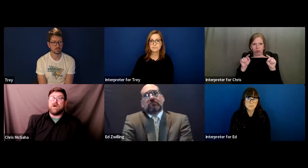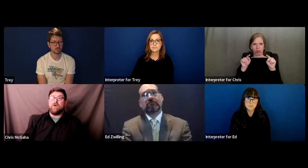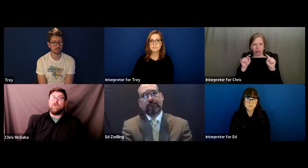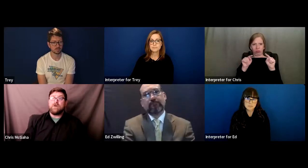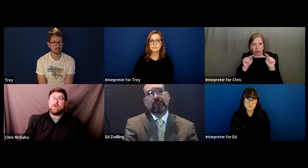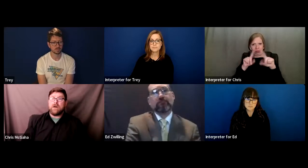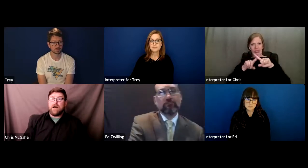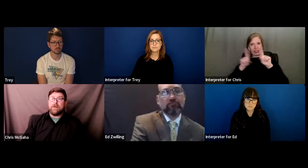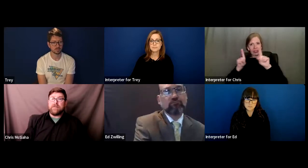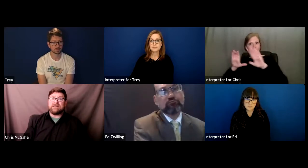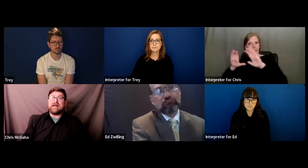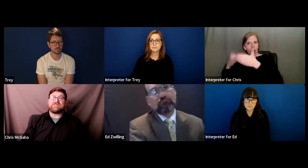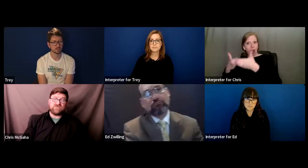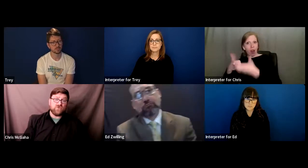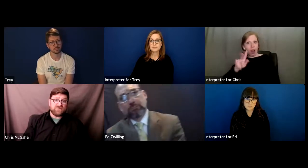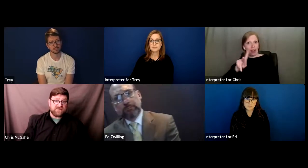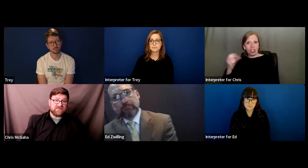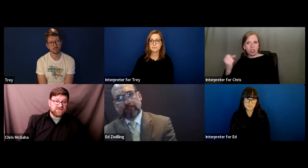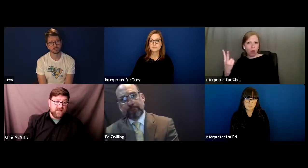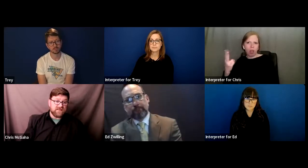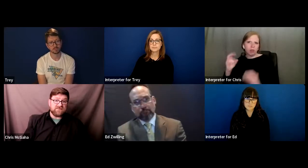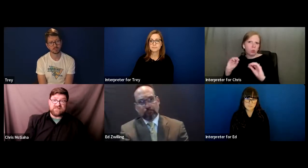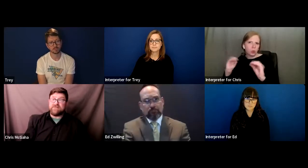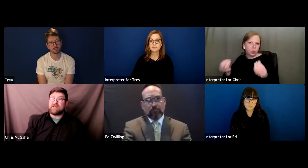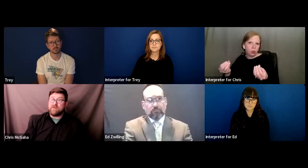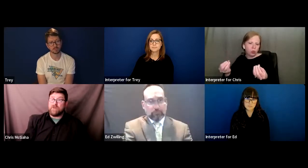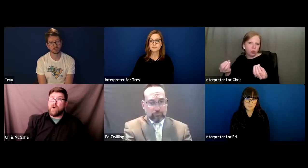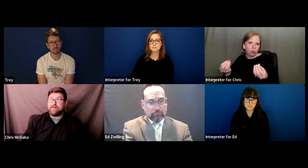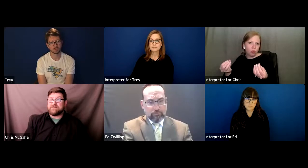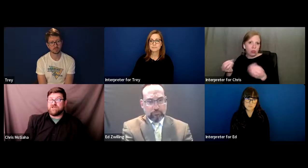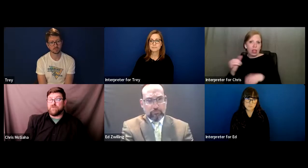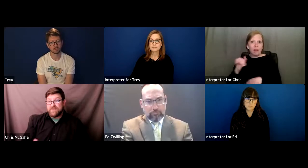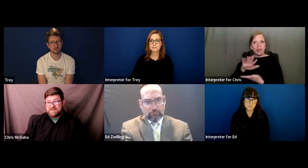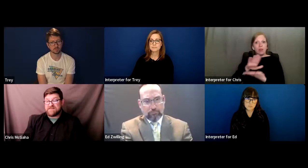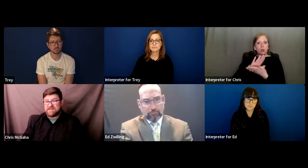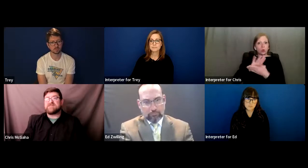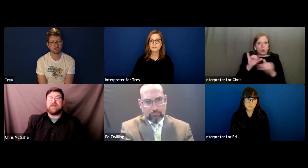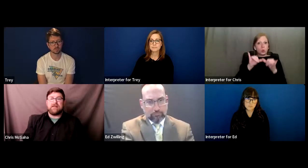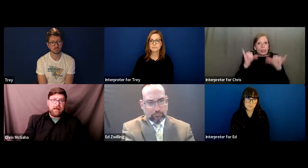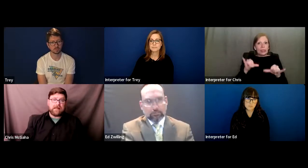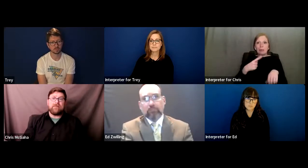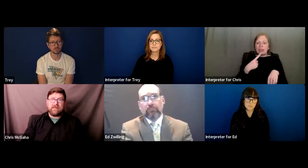So unless the school system says specifically we want them to do this assessment, like the